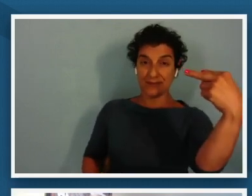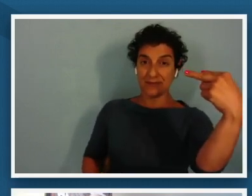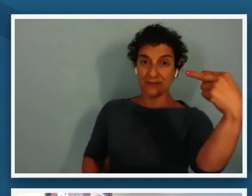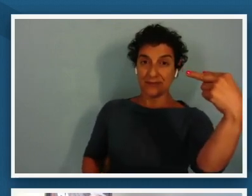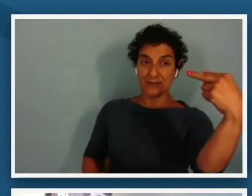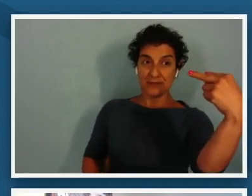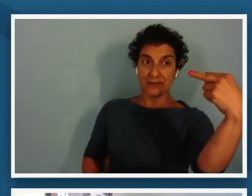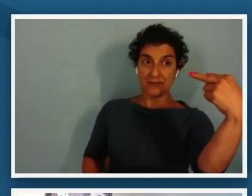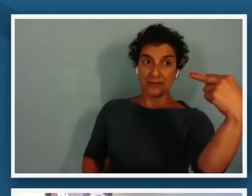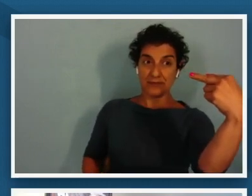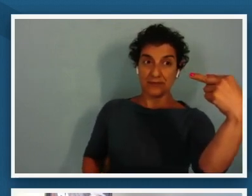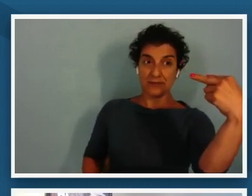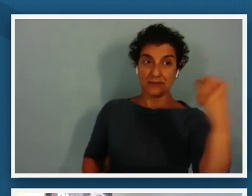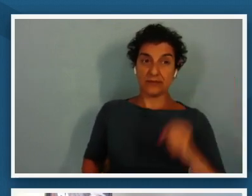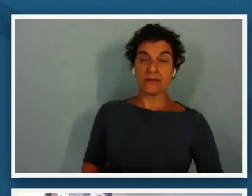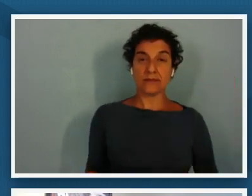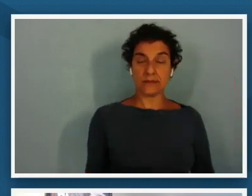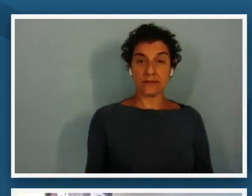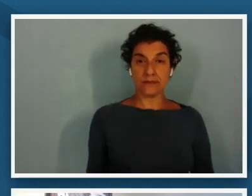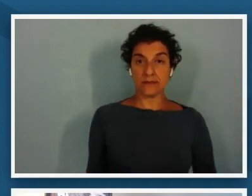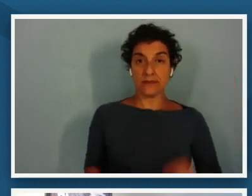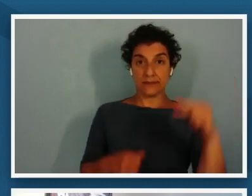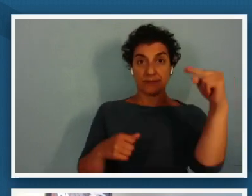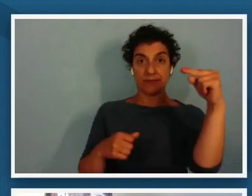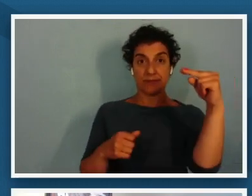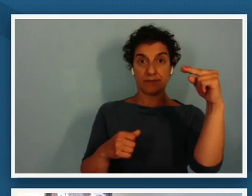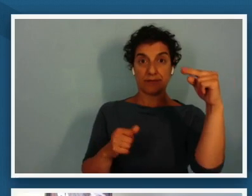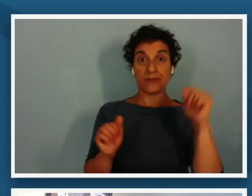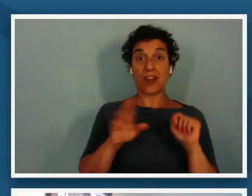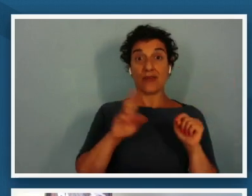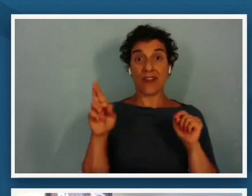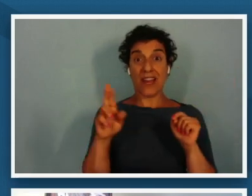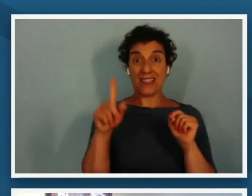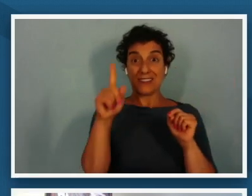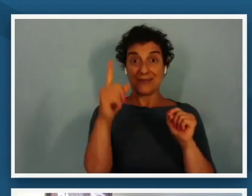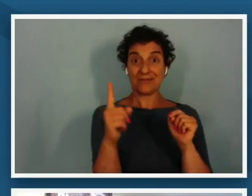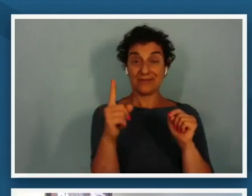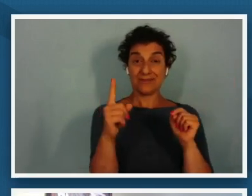direction um as the woman on the far right